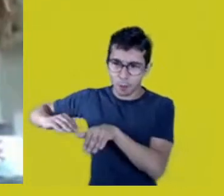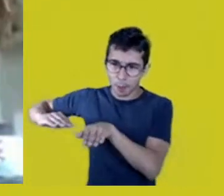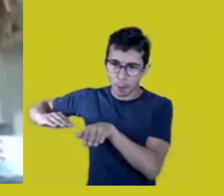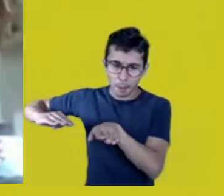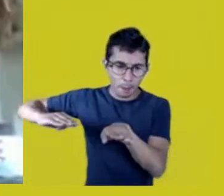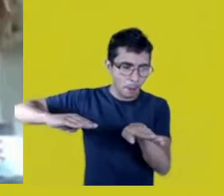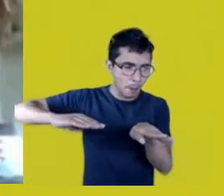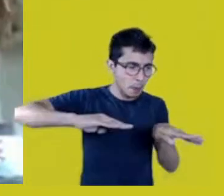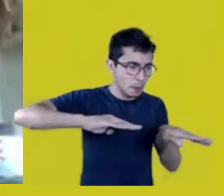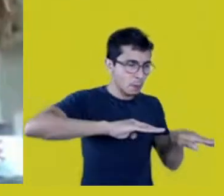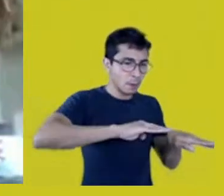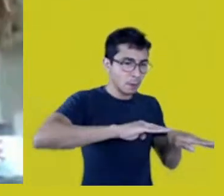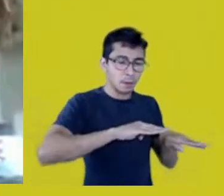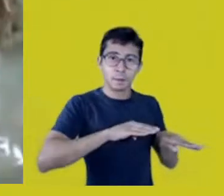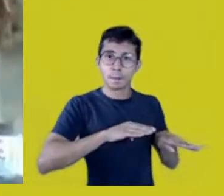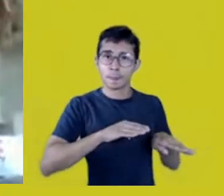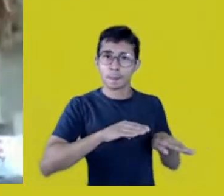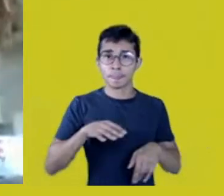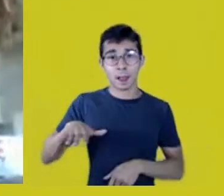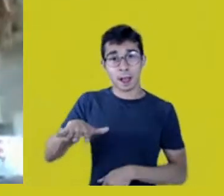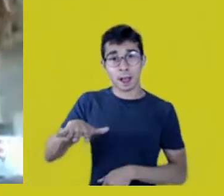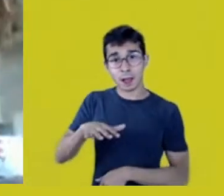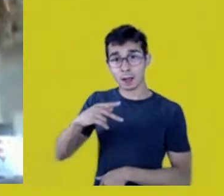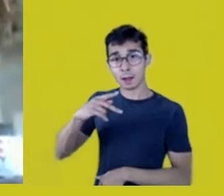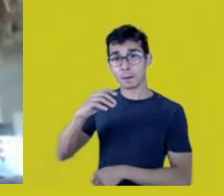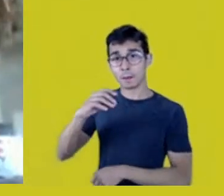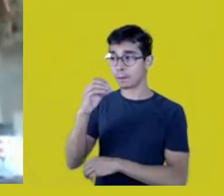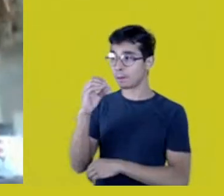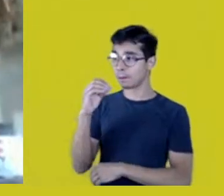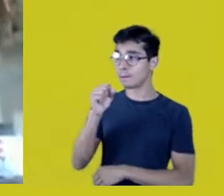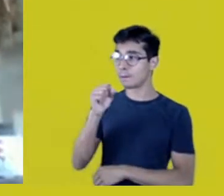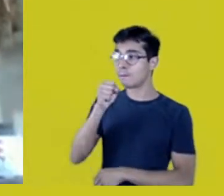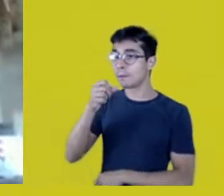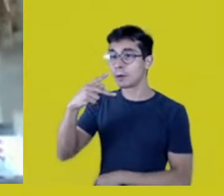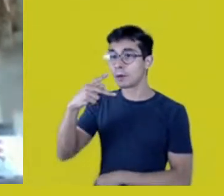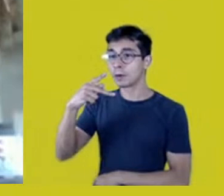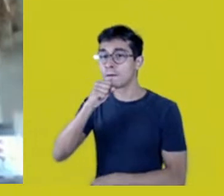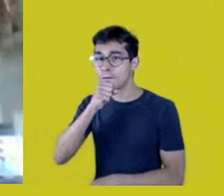from Porto Velho to Altazes, in Amazonas,